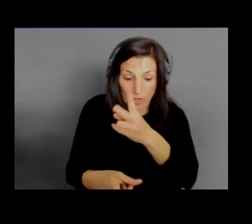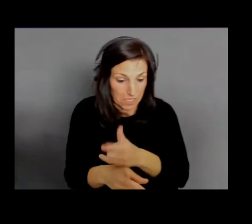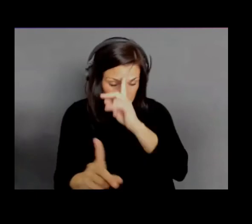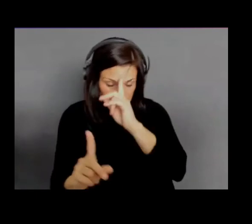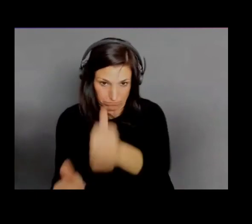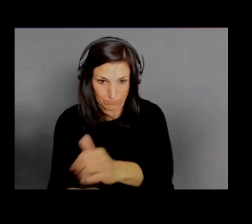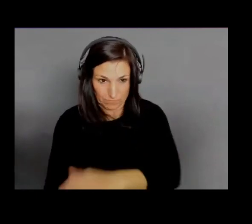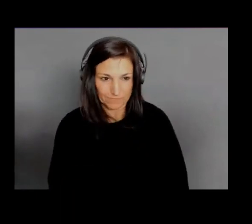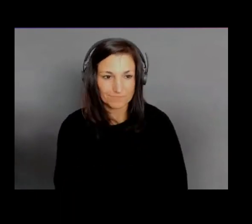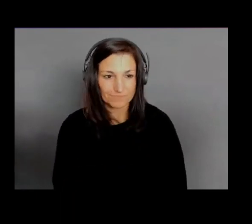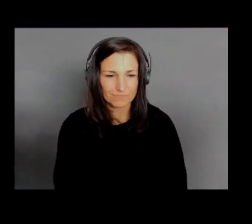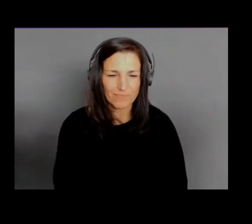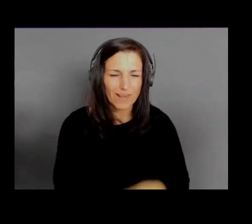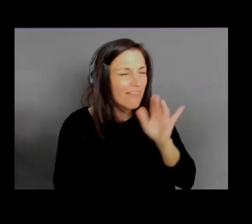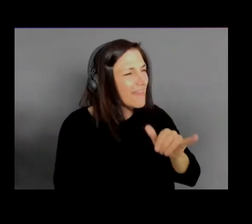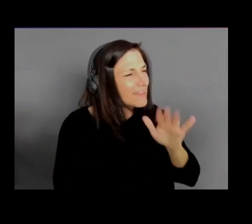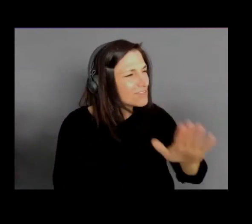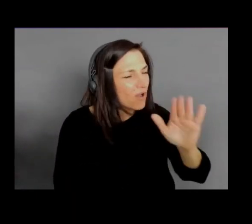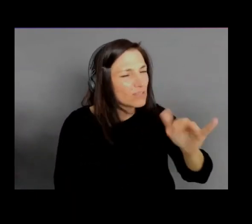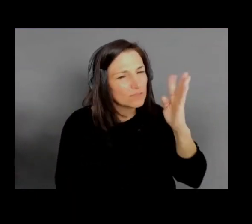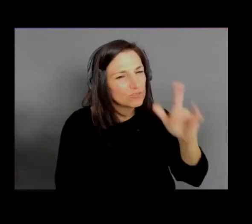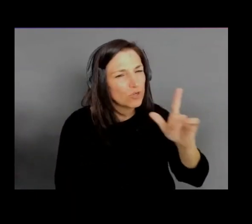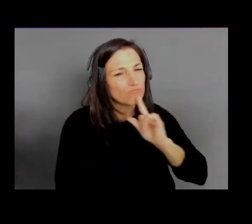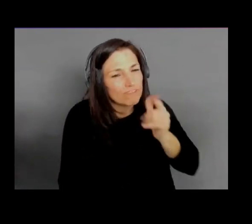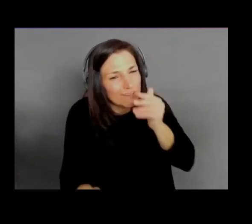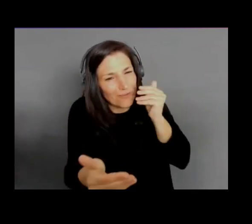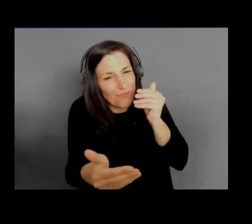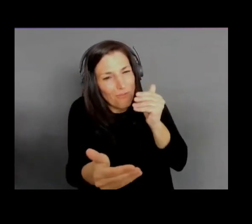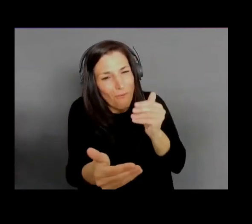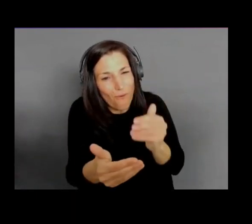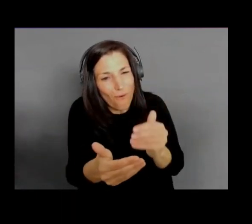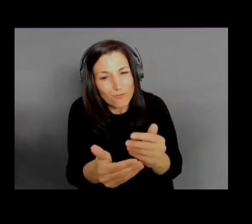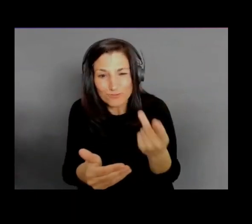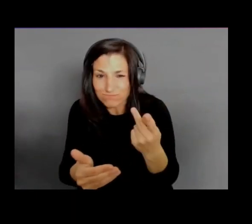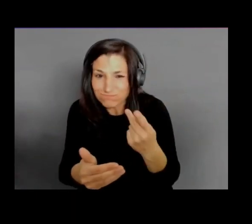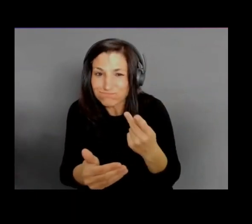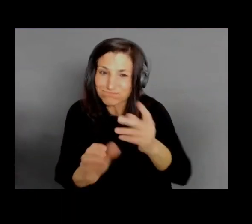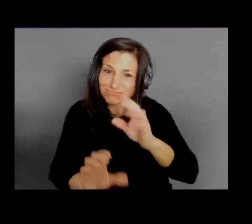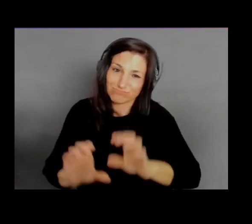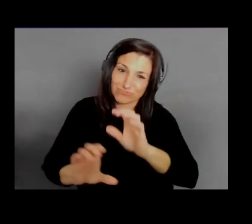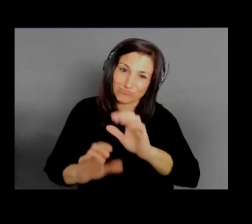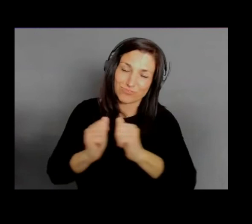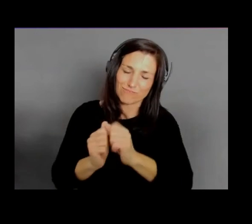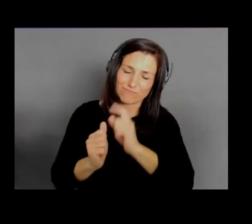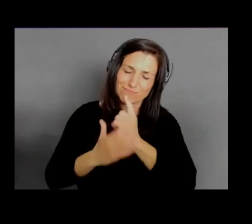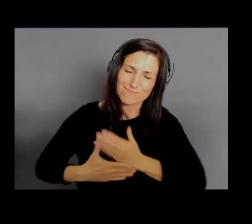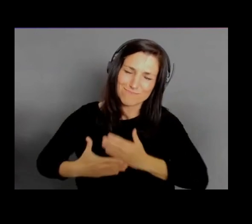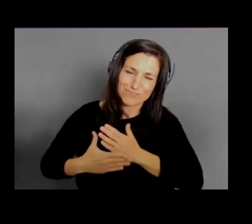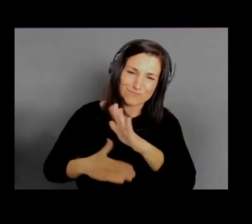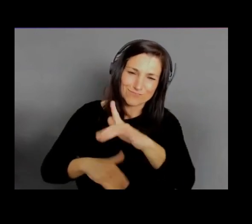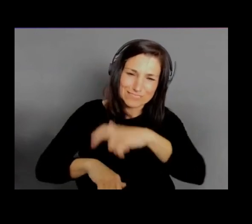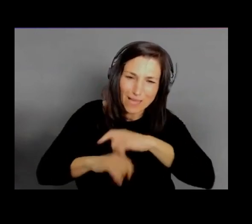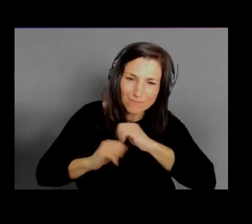I've truly appreciated the time that you've given us. Anything you would like to say to wrap us up?